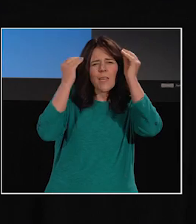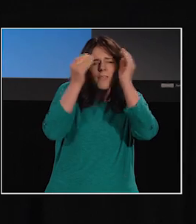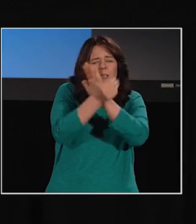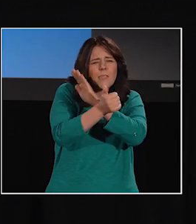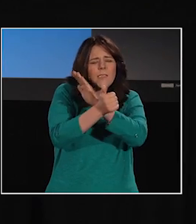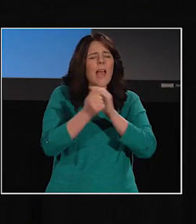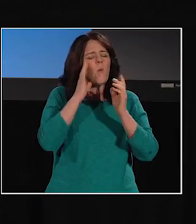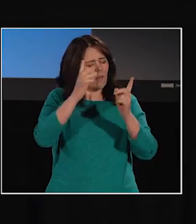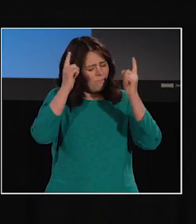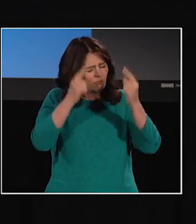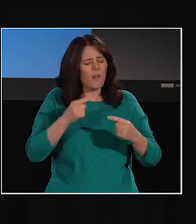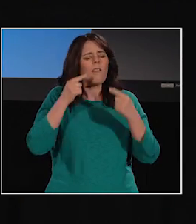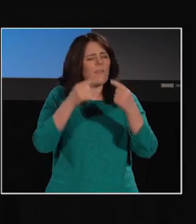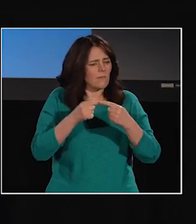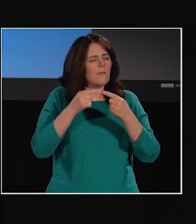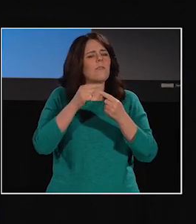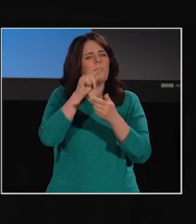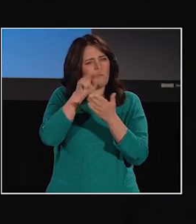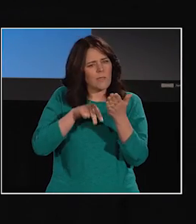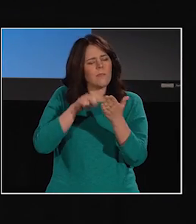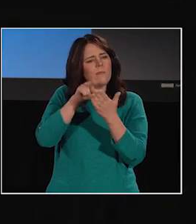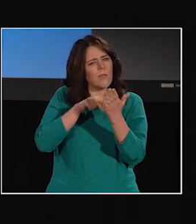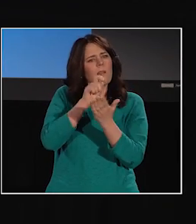and they will have difficulty learning to read and write.